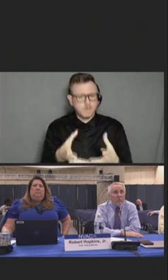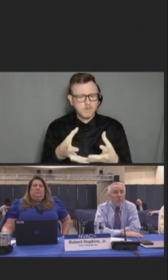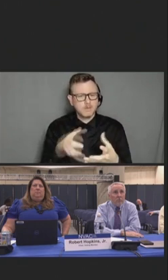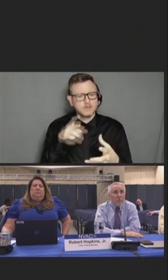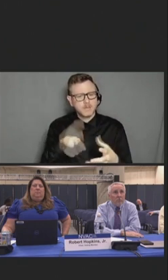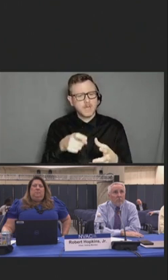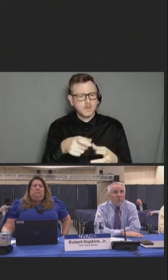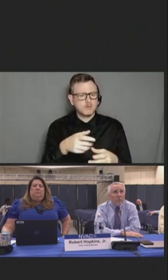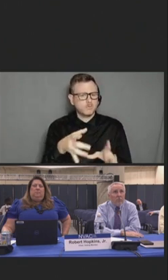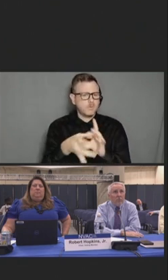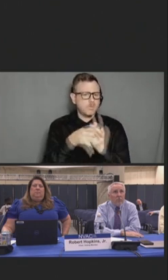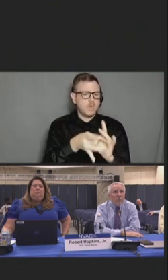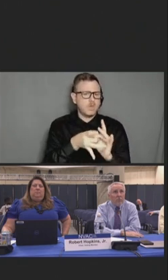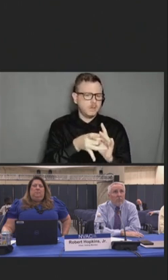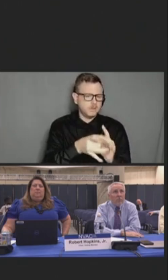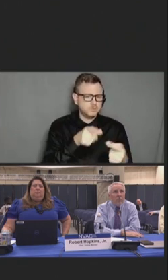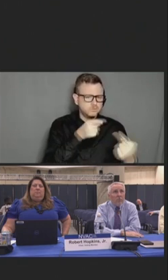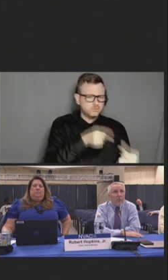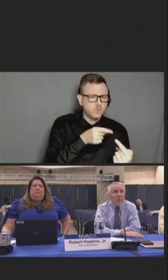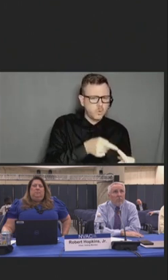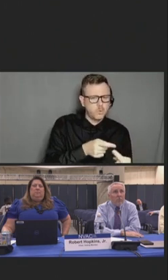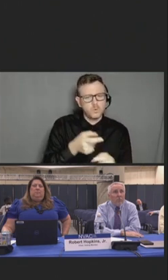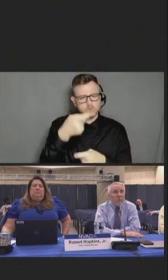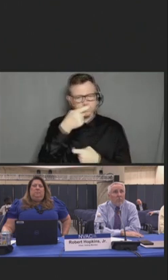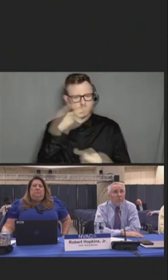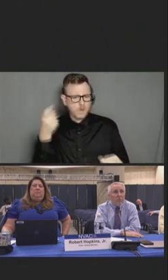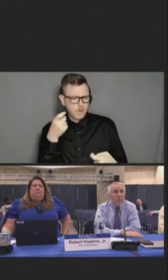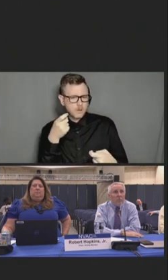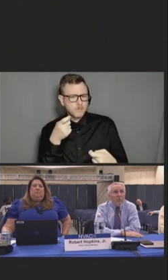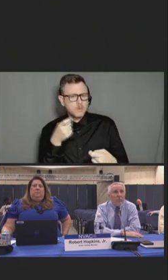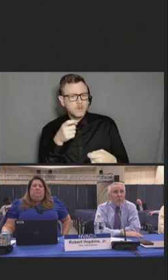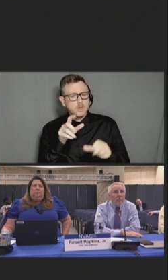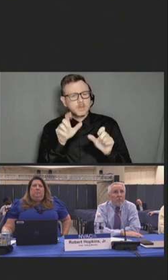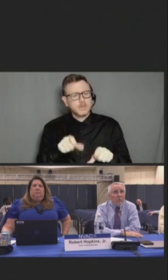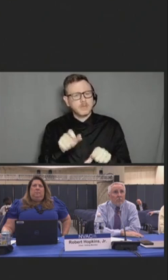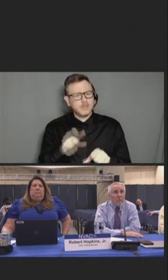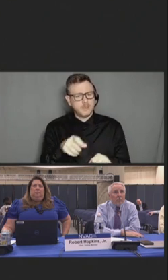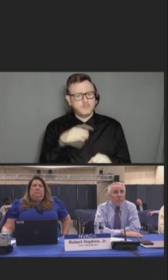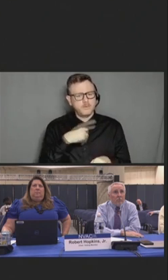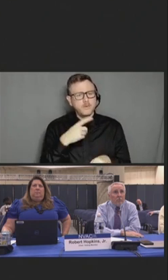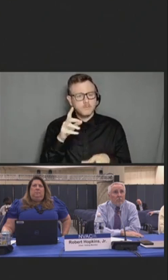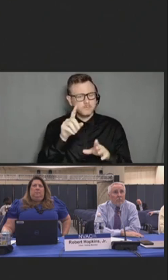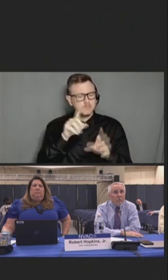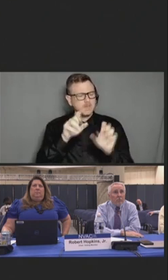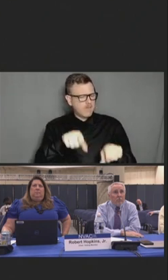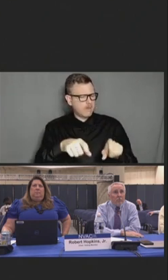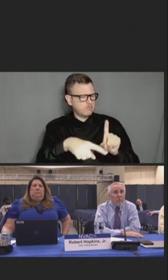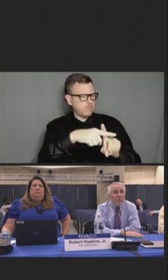such as post-traumatic growth, a process wherein people reflect on what gives their life meaning and what they value.